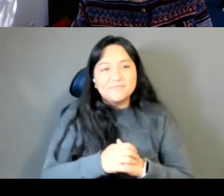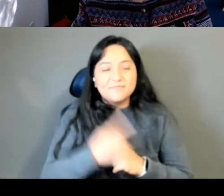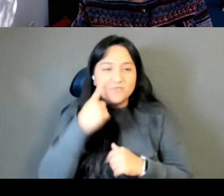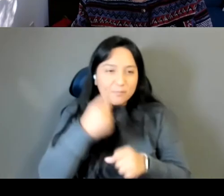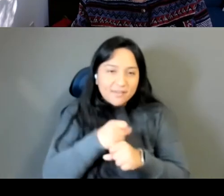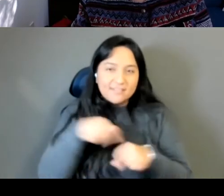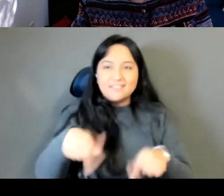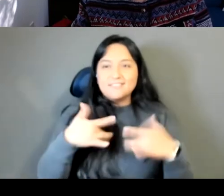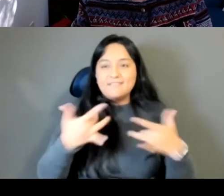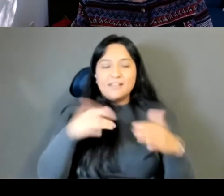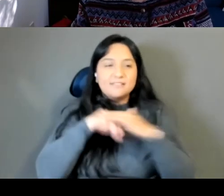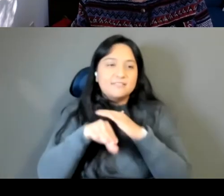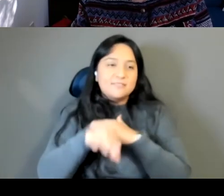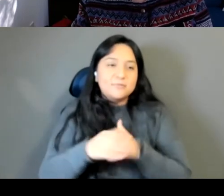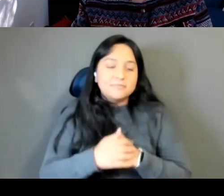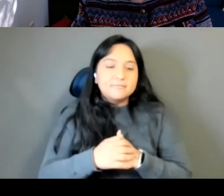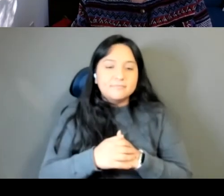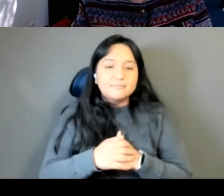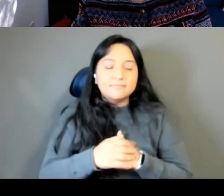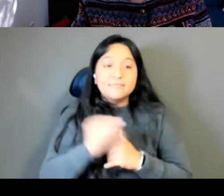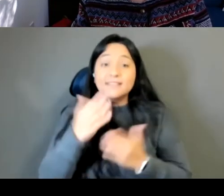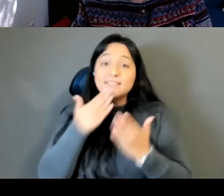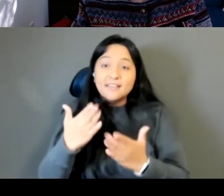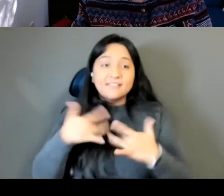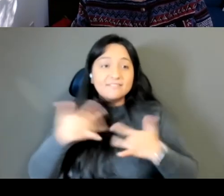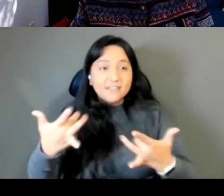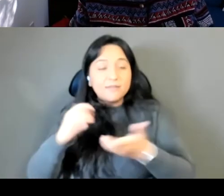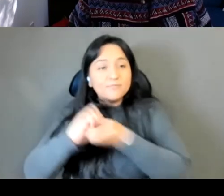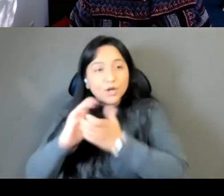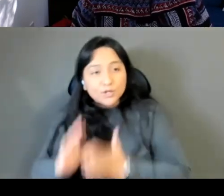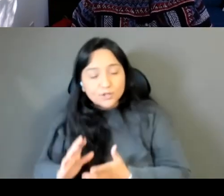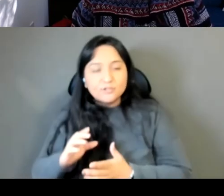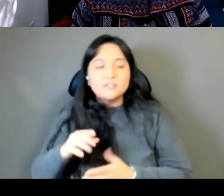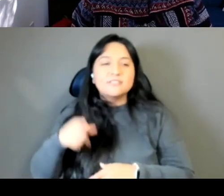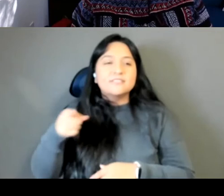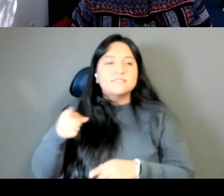I want to thank our event partners that books are magic you may need to scroll up through